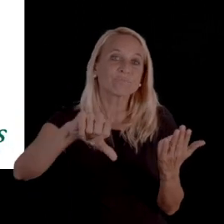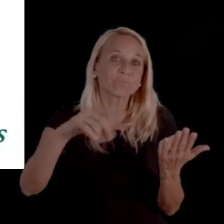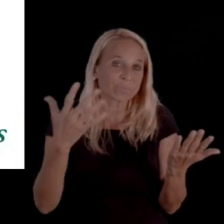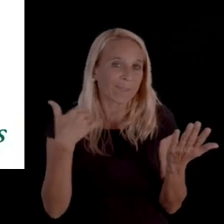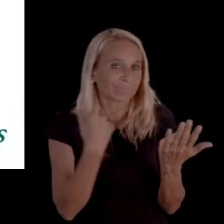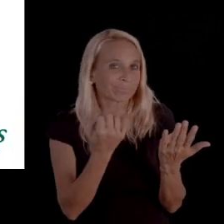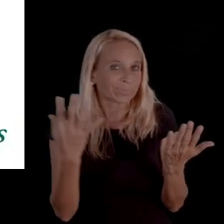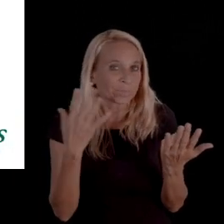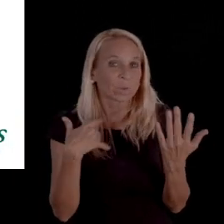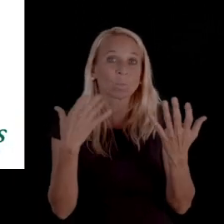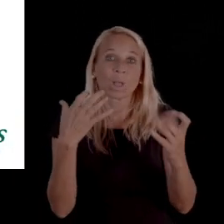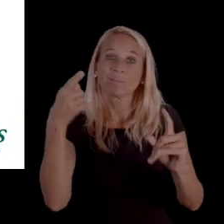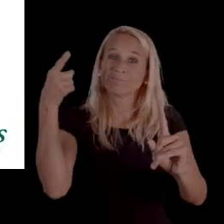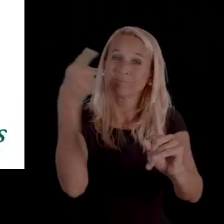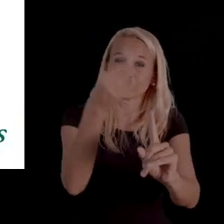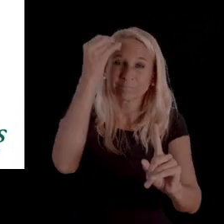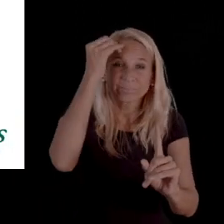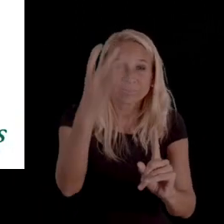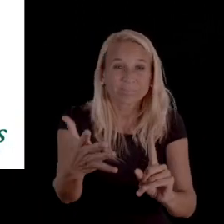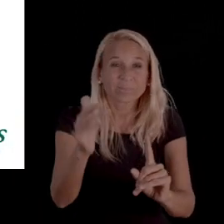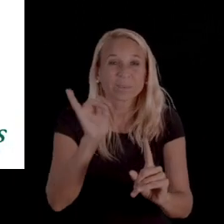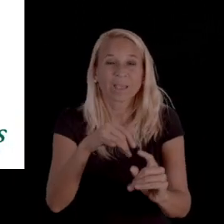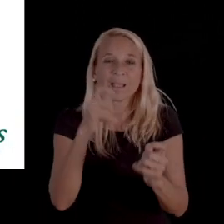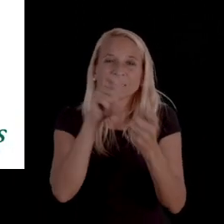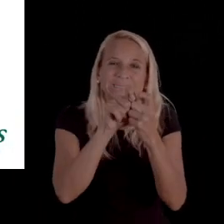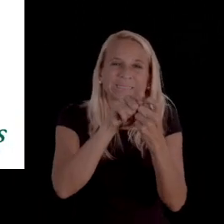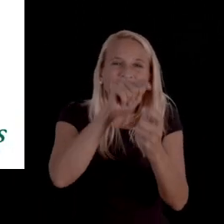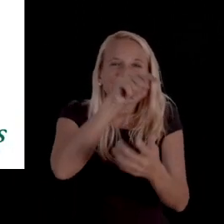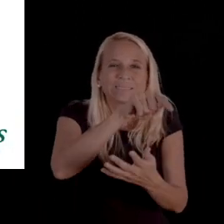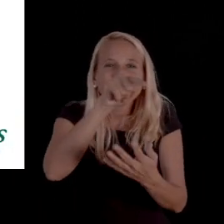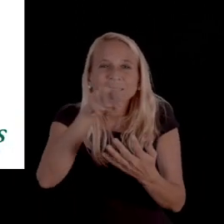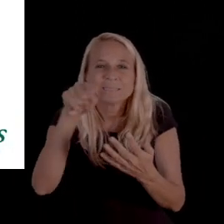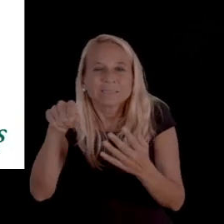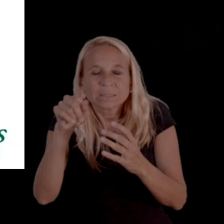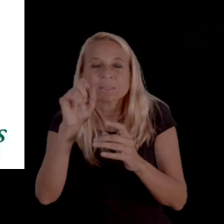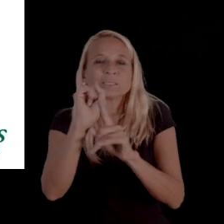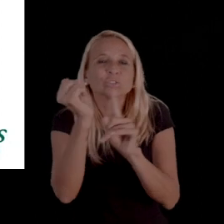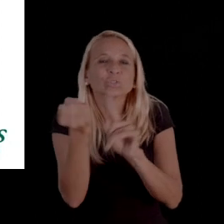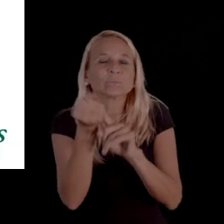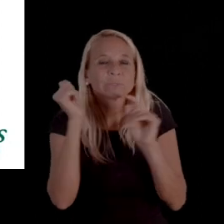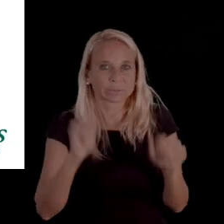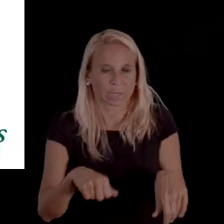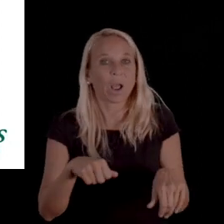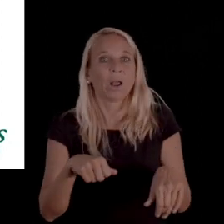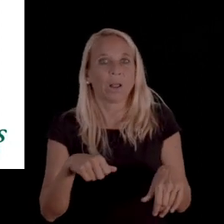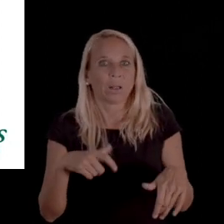And we wanted to at least point out that certain circumstances there that can arise